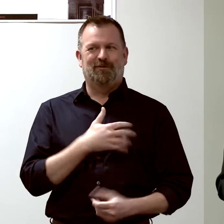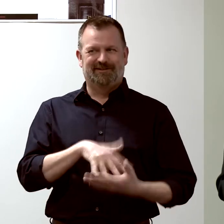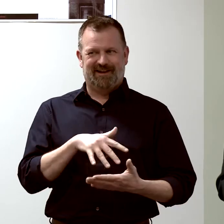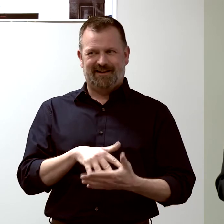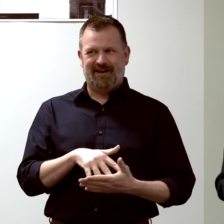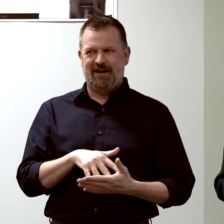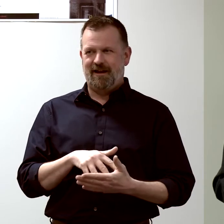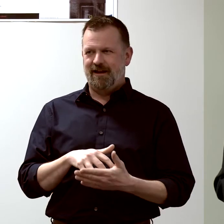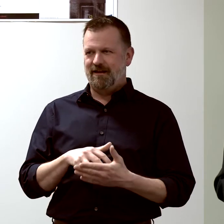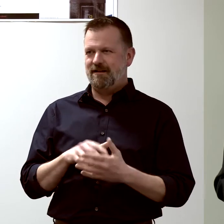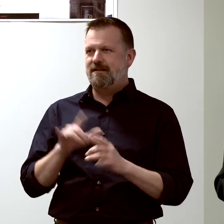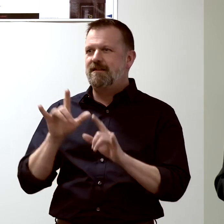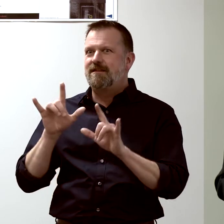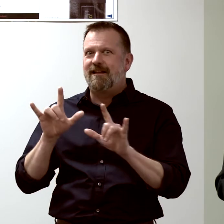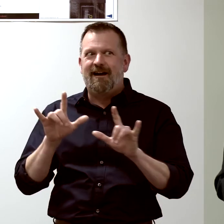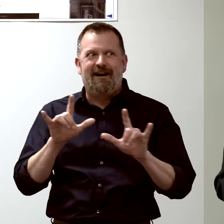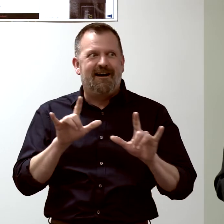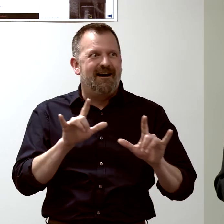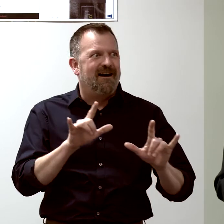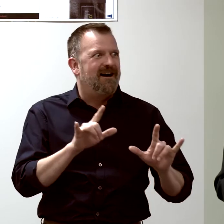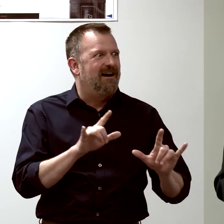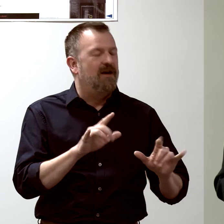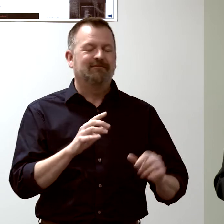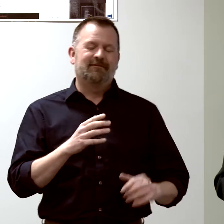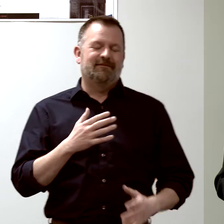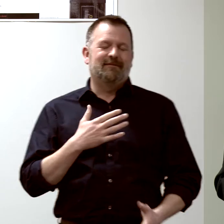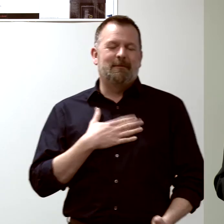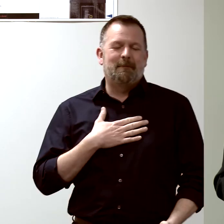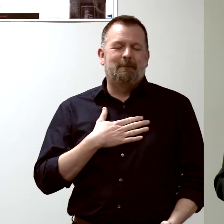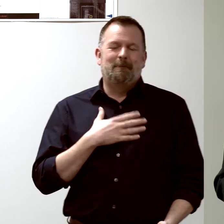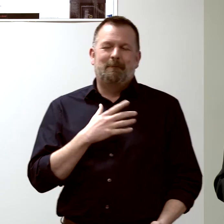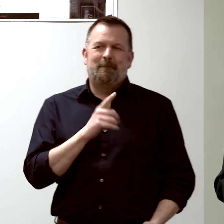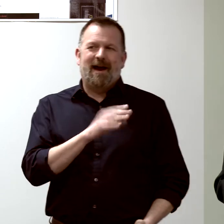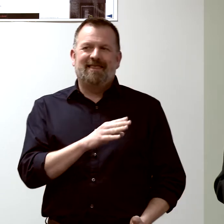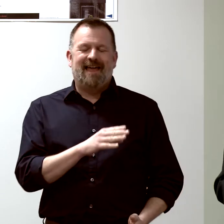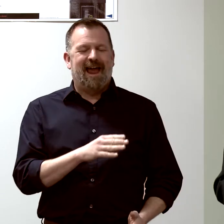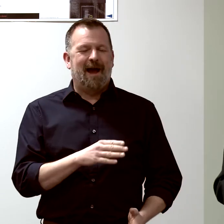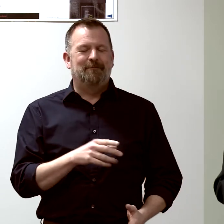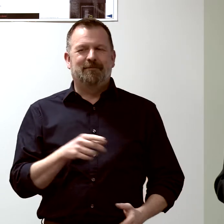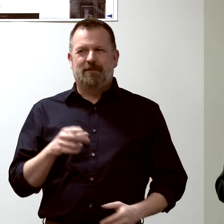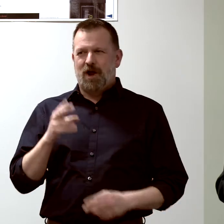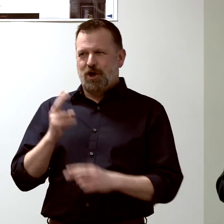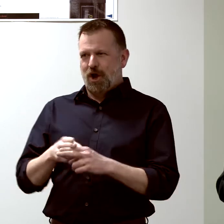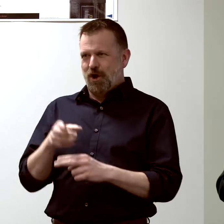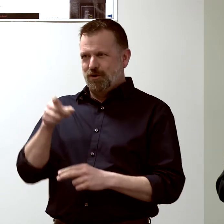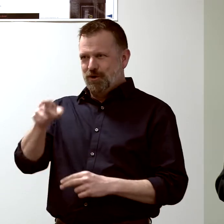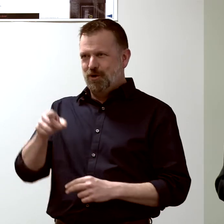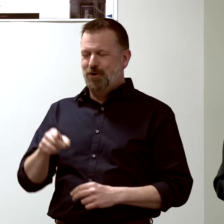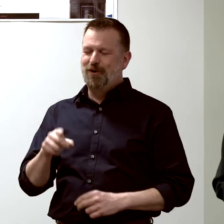We love people who the people in my laboratory call flu vaccine virgins...